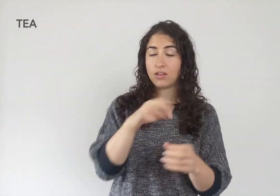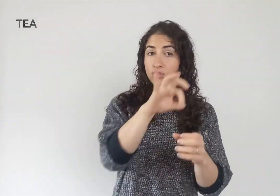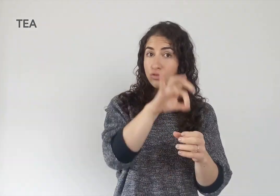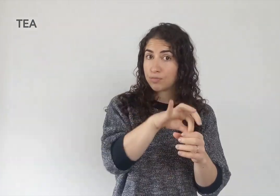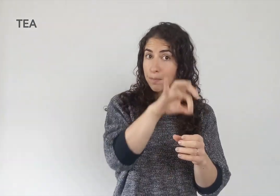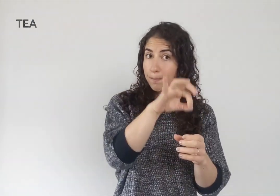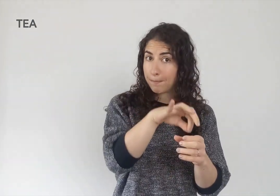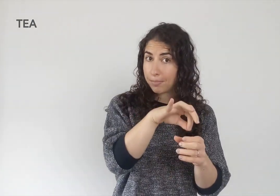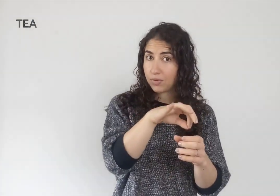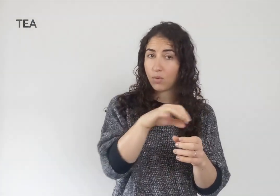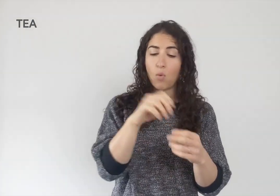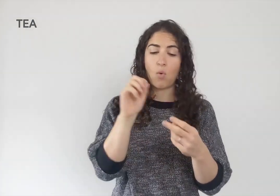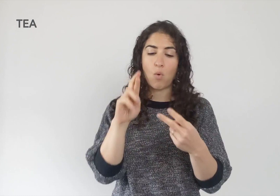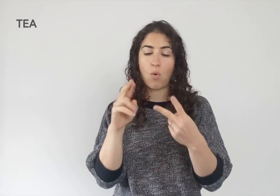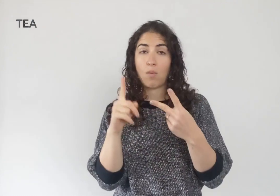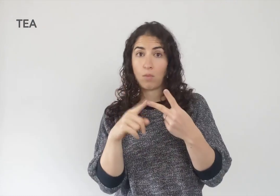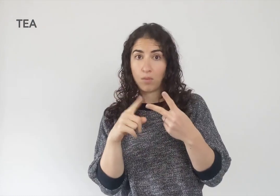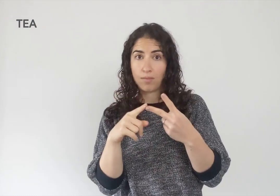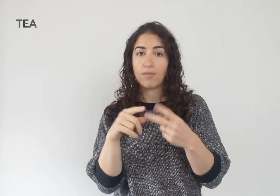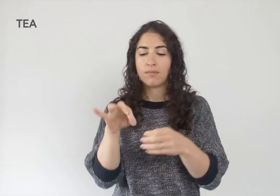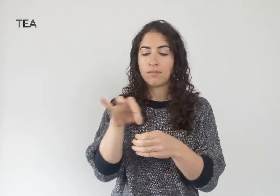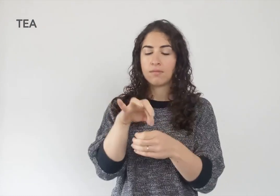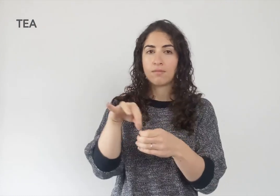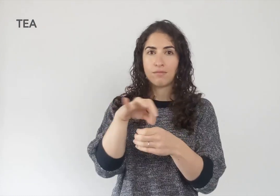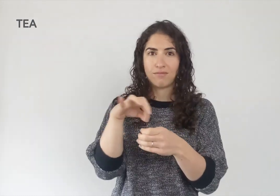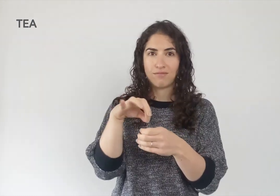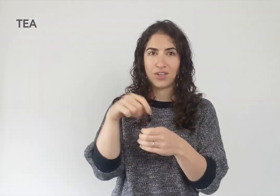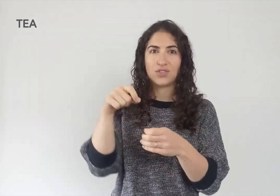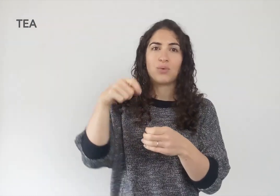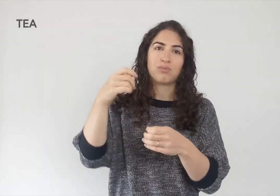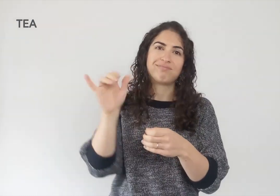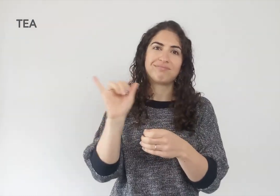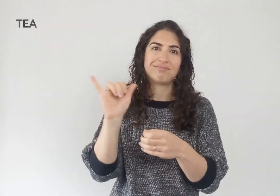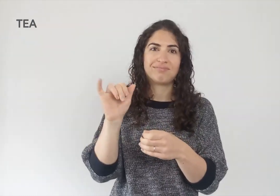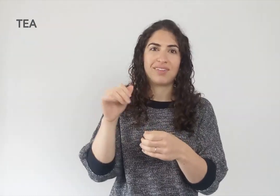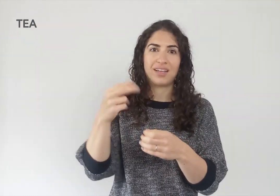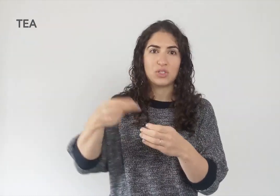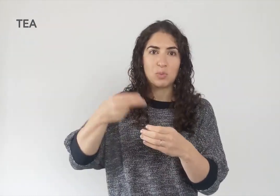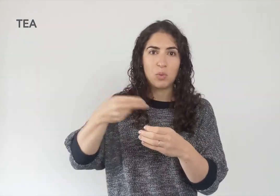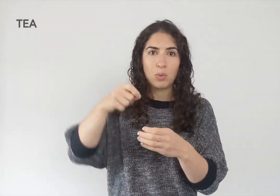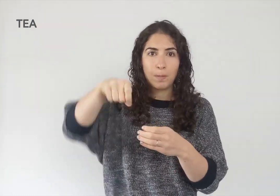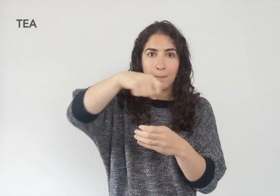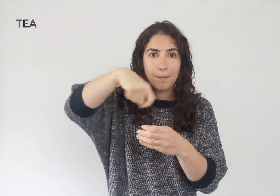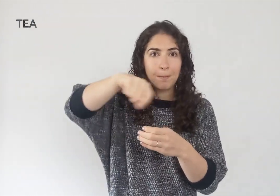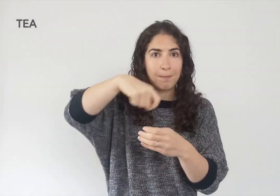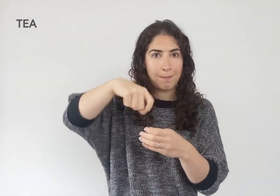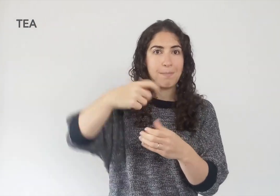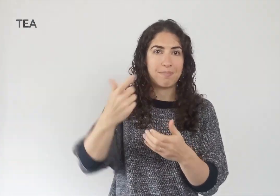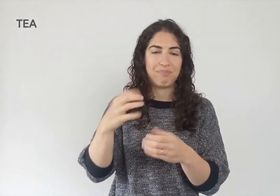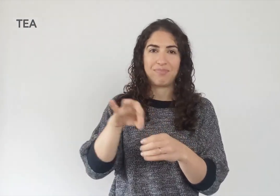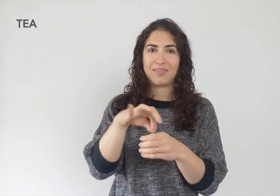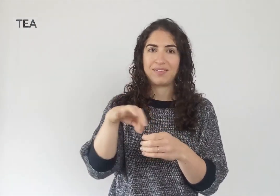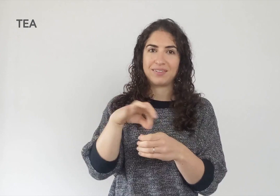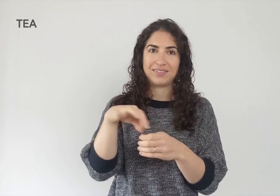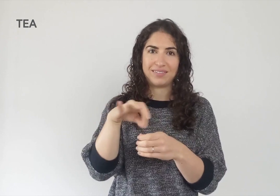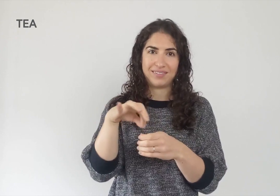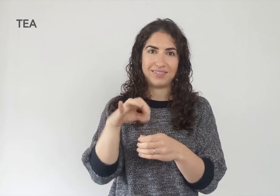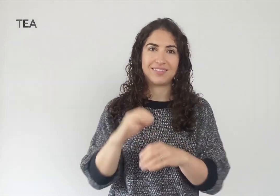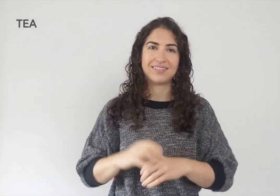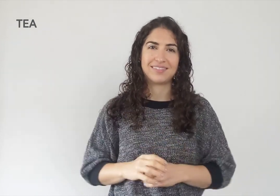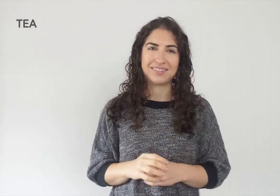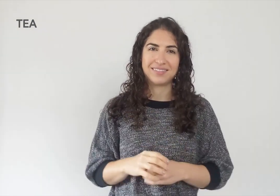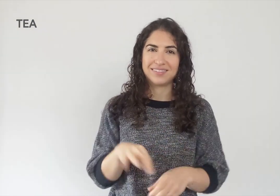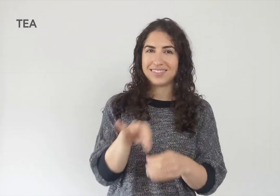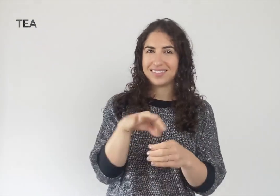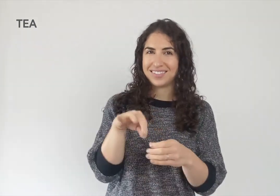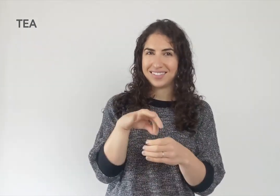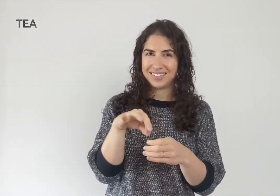teabag -- TEA -- or like this. It's like you have a spoon and you're stirring the tea. TEA.